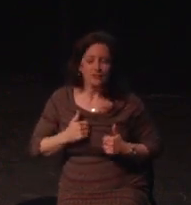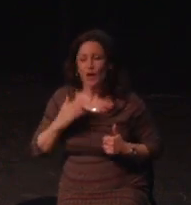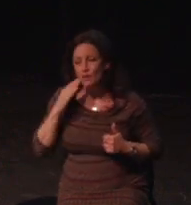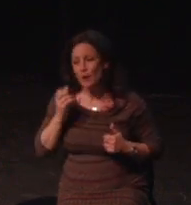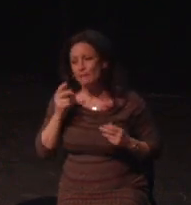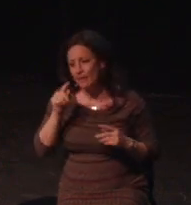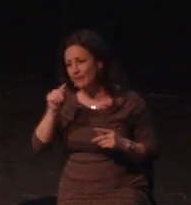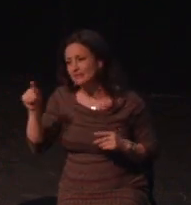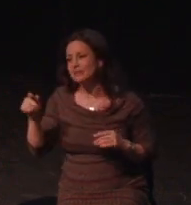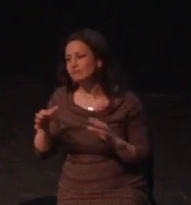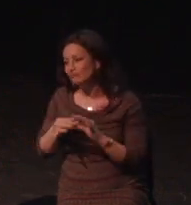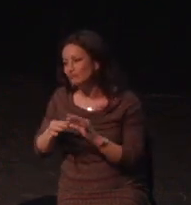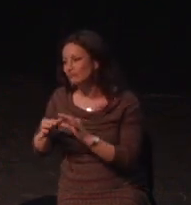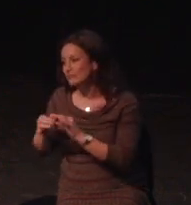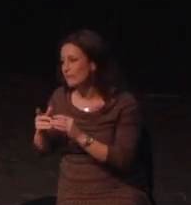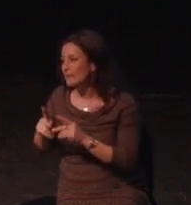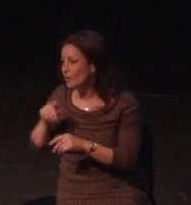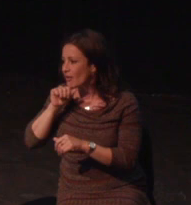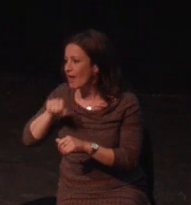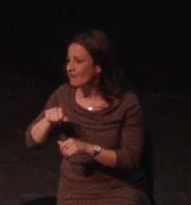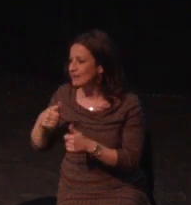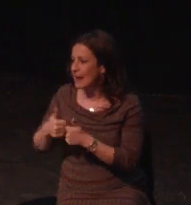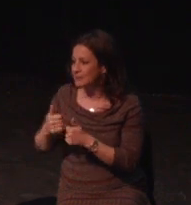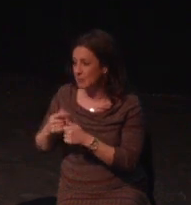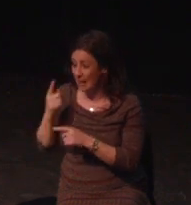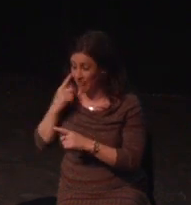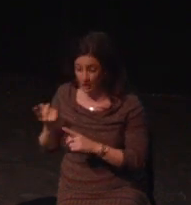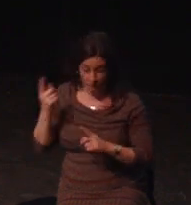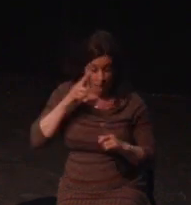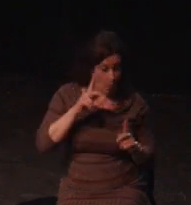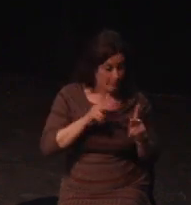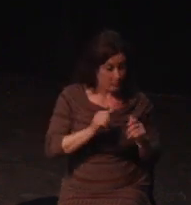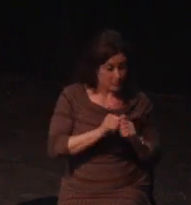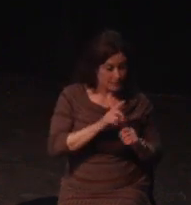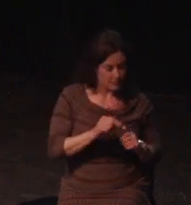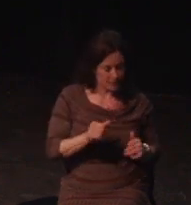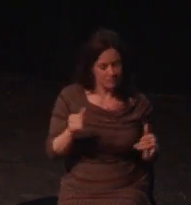And this is where my spark of adoration of the industry began.